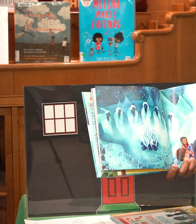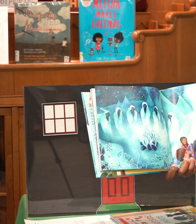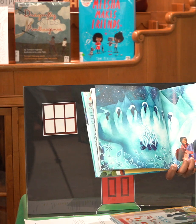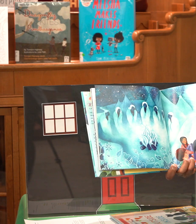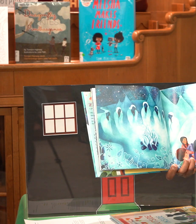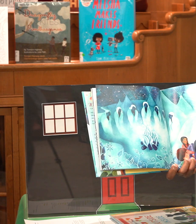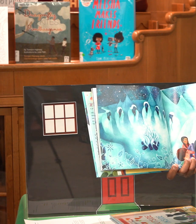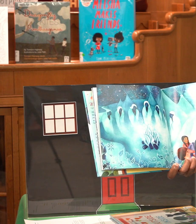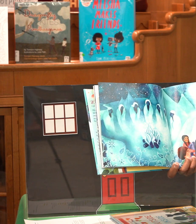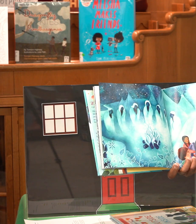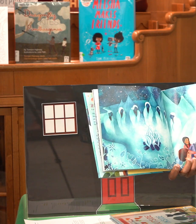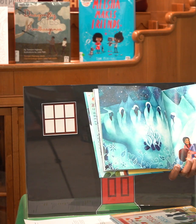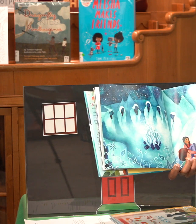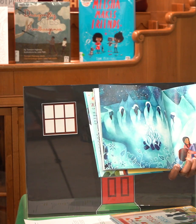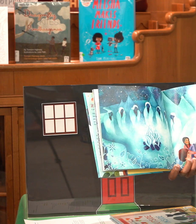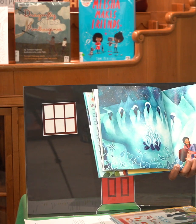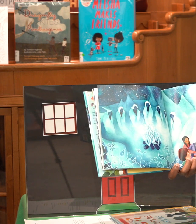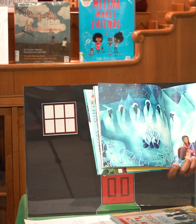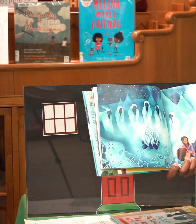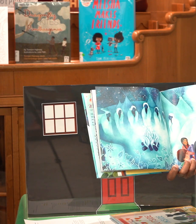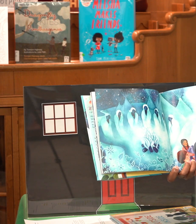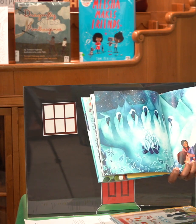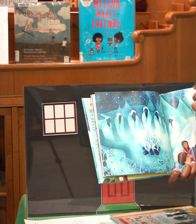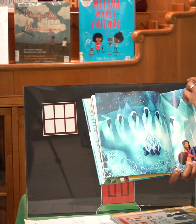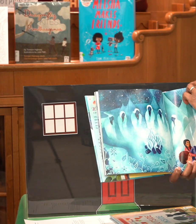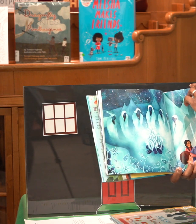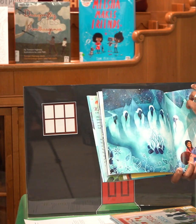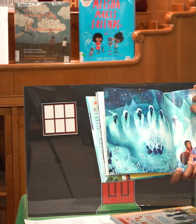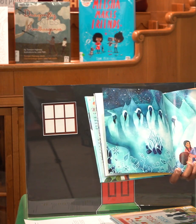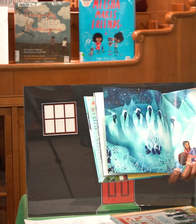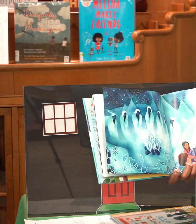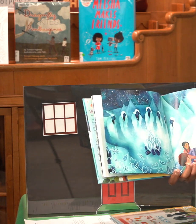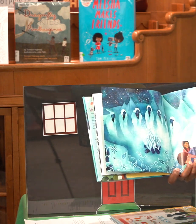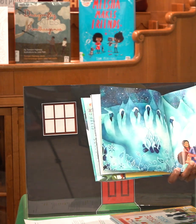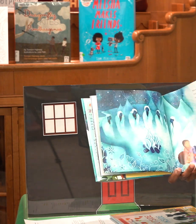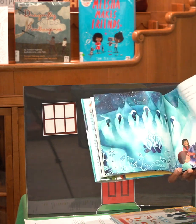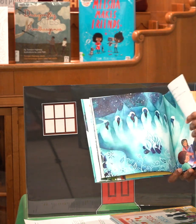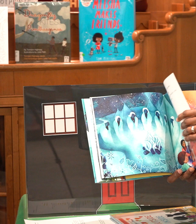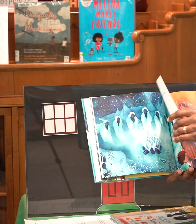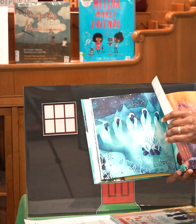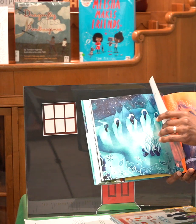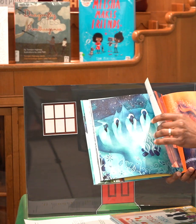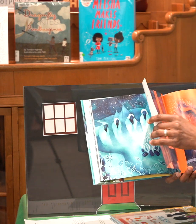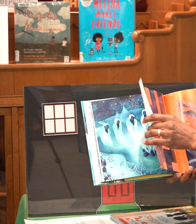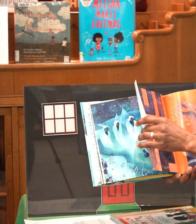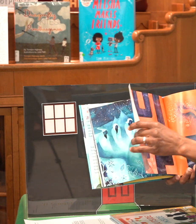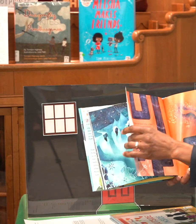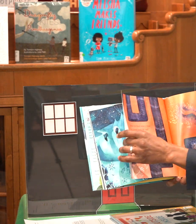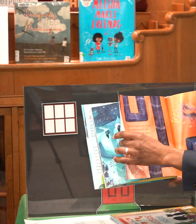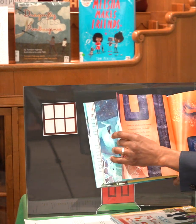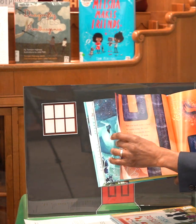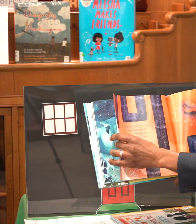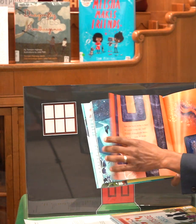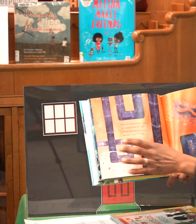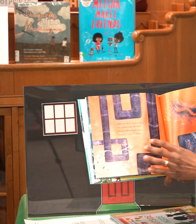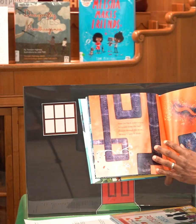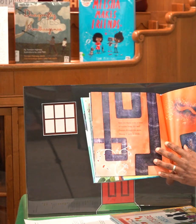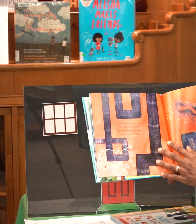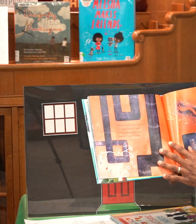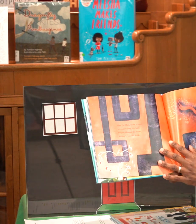in your deepest breath yet how does that feel how did that feel for you that felt really relaxing yeah so we can uh use skills like this at home and so for parents and caregivers practicing breathing techniques can help uh you teach with your children about emotional regulation and helping kids develop skills to be able to deal with emotions that they have in healthy ways so you can always try those breathing exercises at home when you're feeling a little bit overwhelmed and it's time for our last book our last book is actually the selected picture book for our rebrand program this year and mayor carter would you do the honor of reading it for us